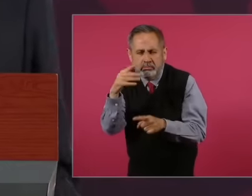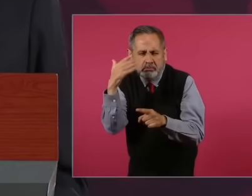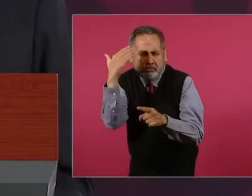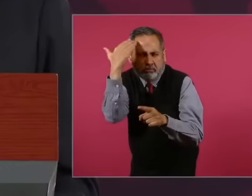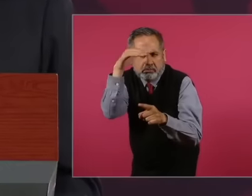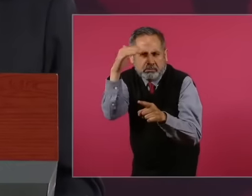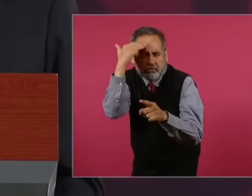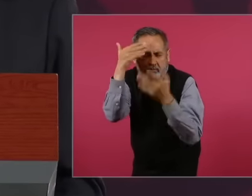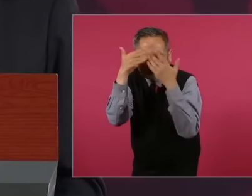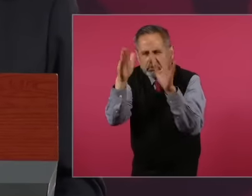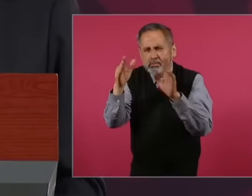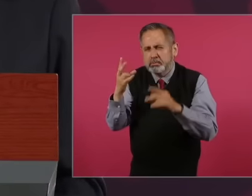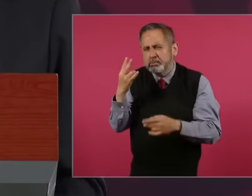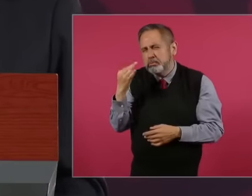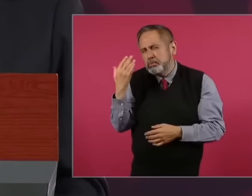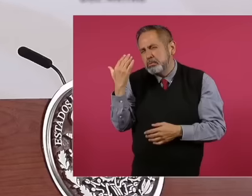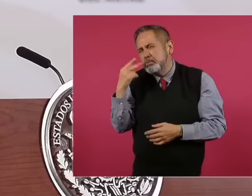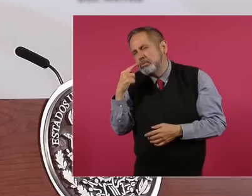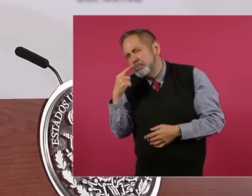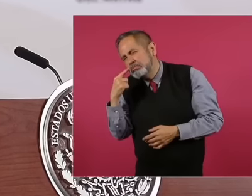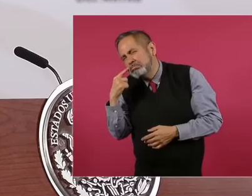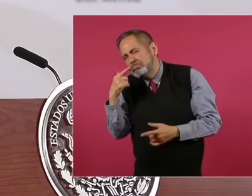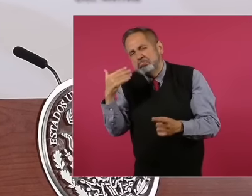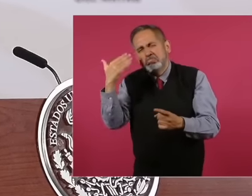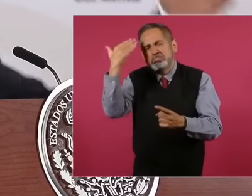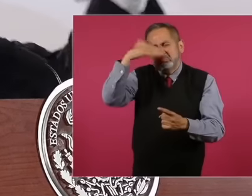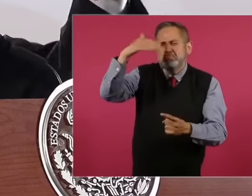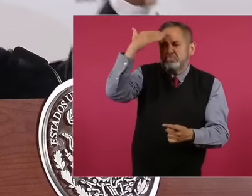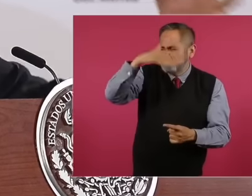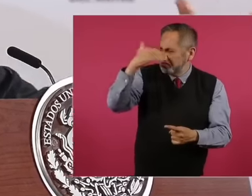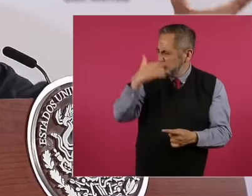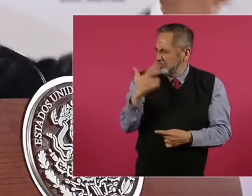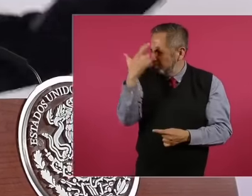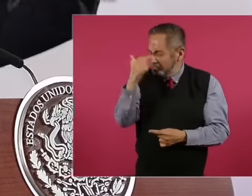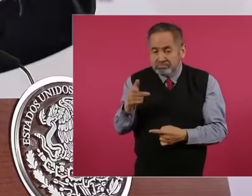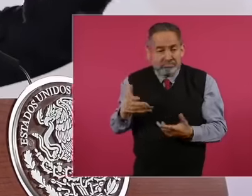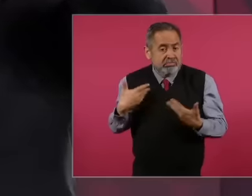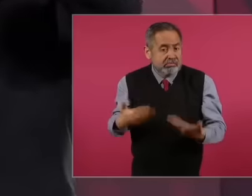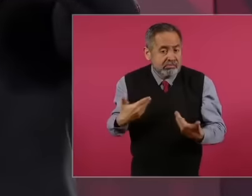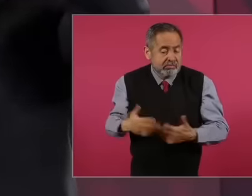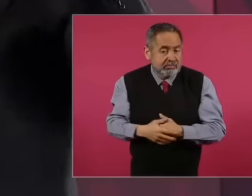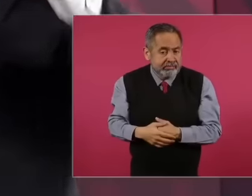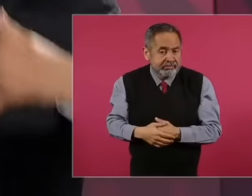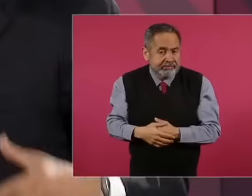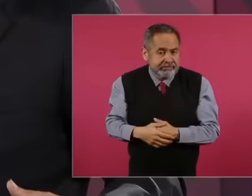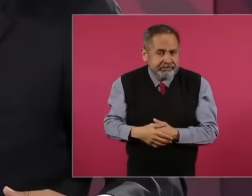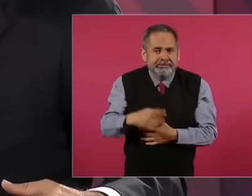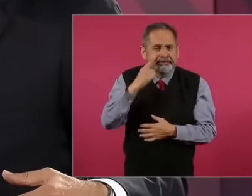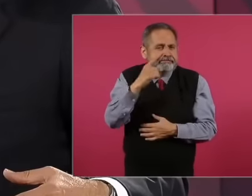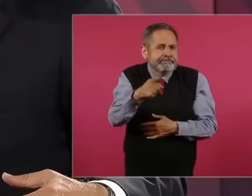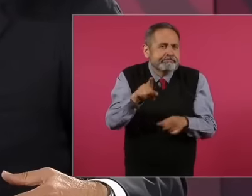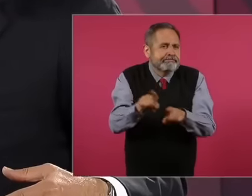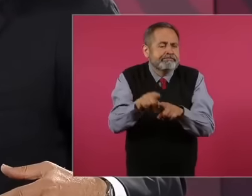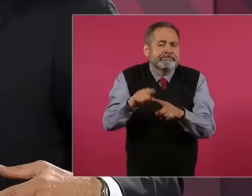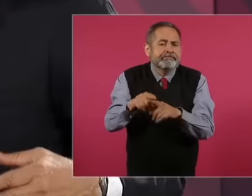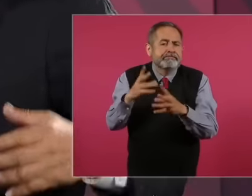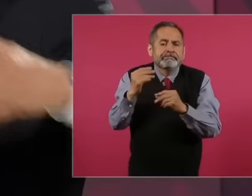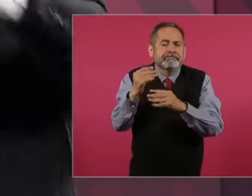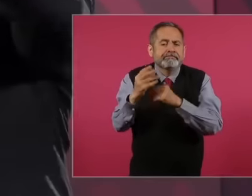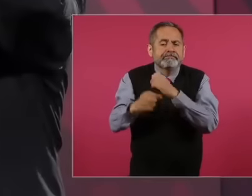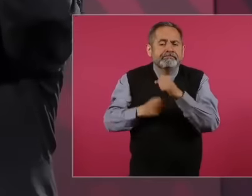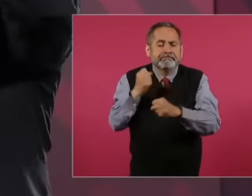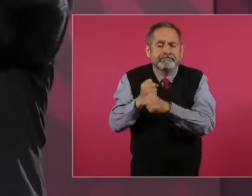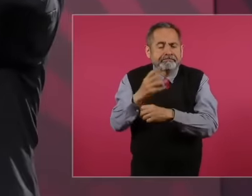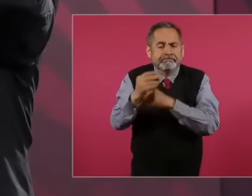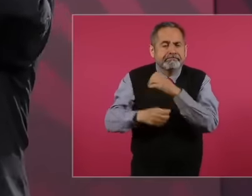wake up because also for a long time that the potentates dominated,